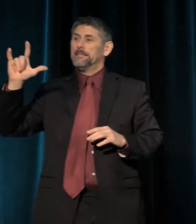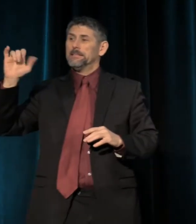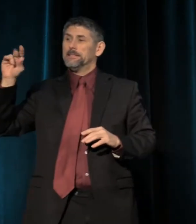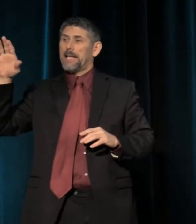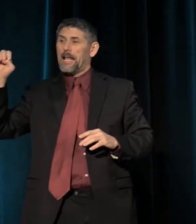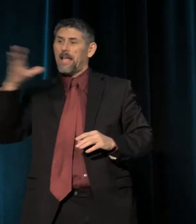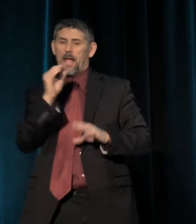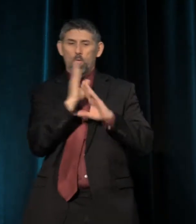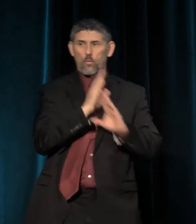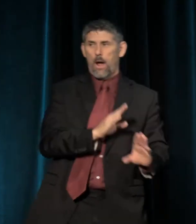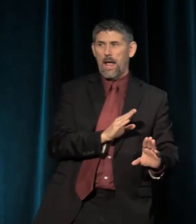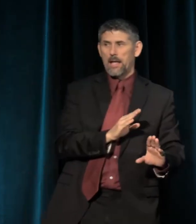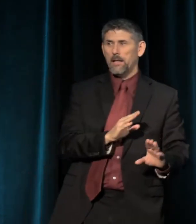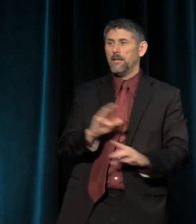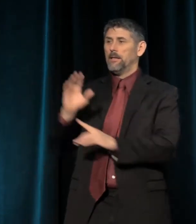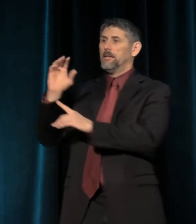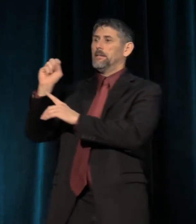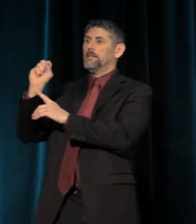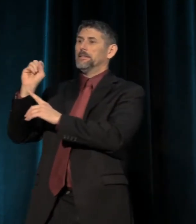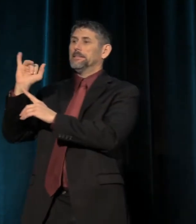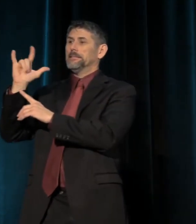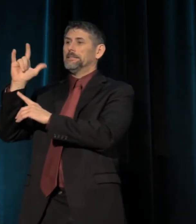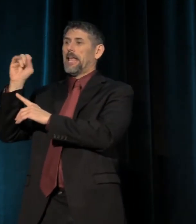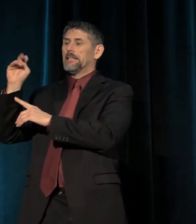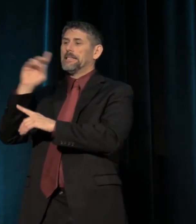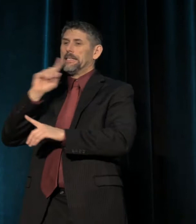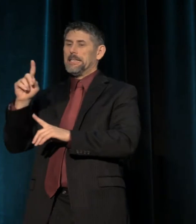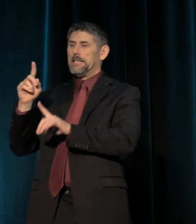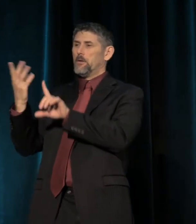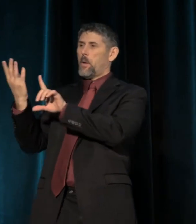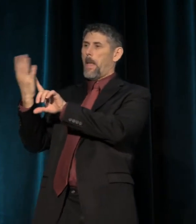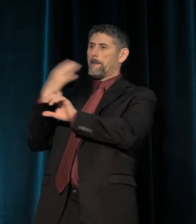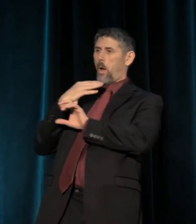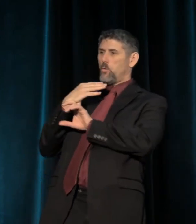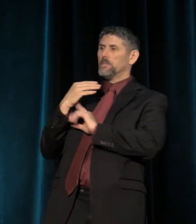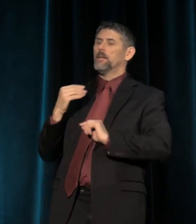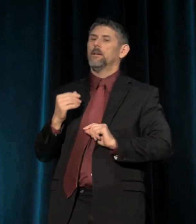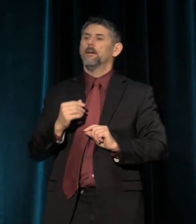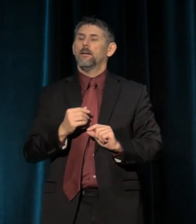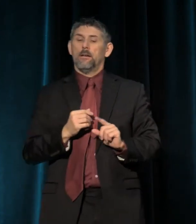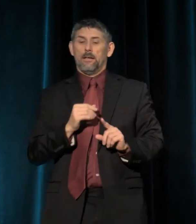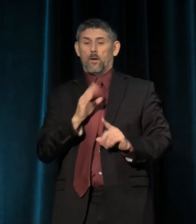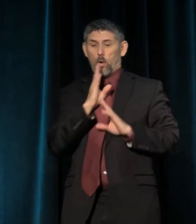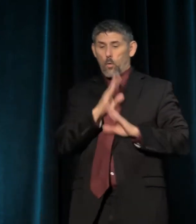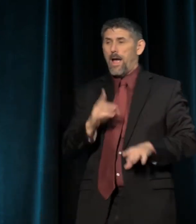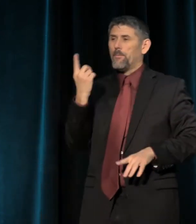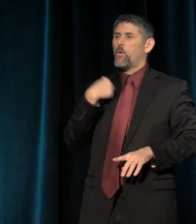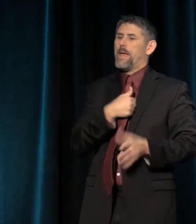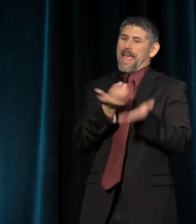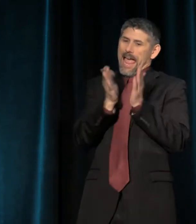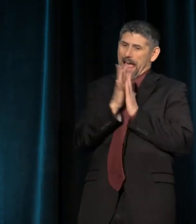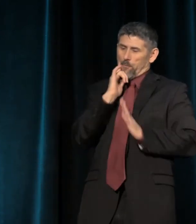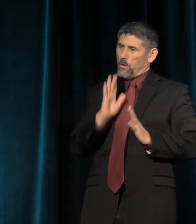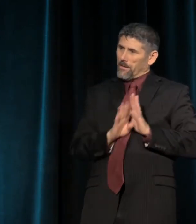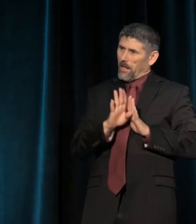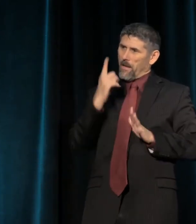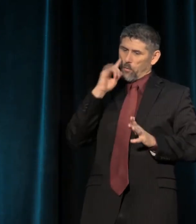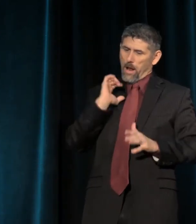Silence is imposed, quiet is something we ask for, that we develop for ourselves.